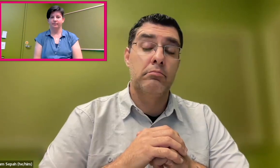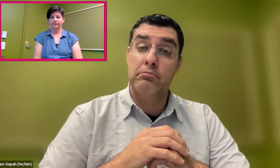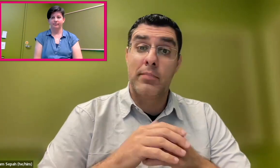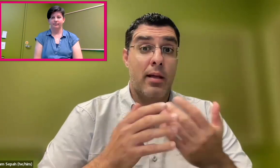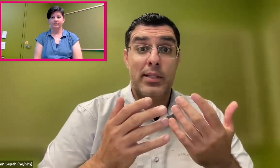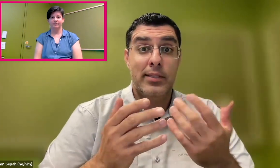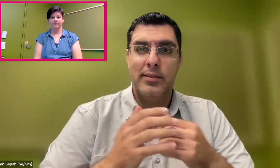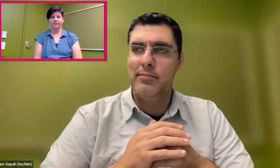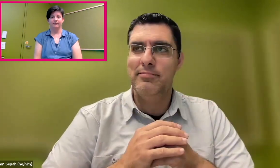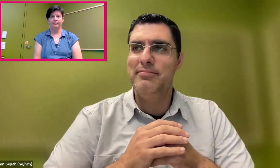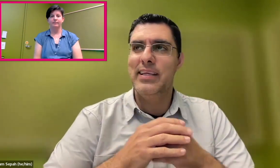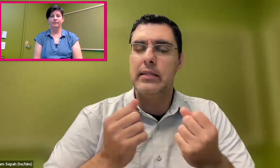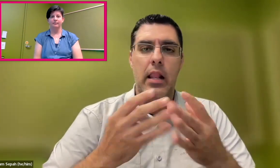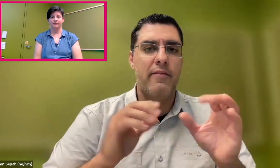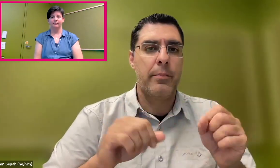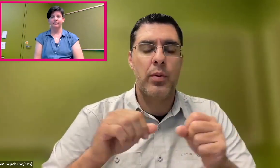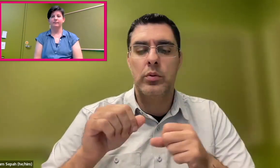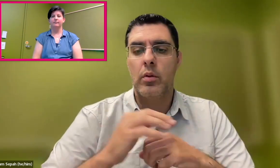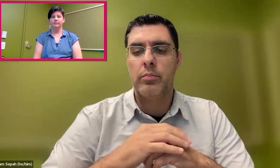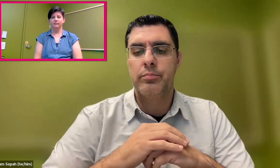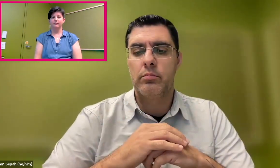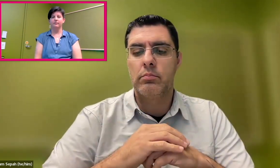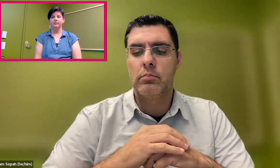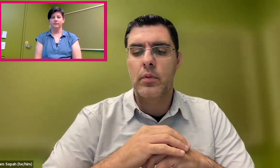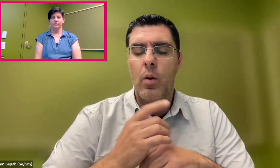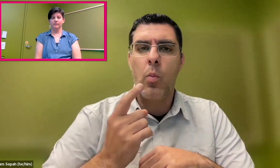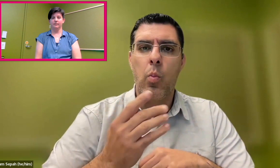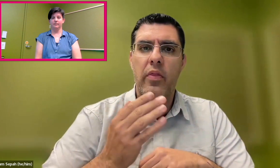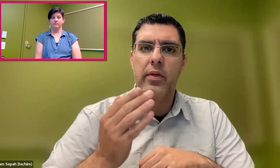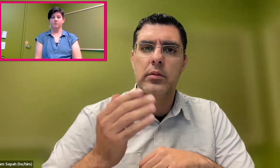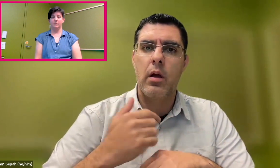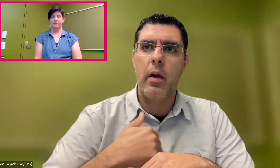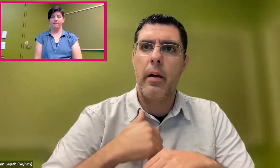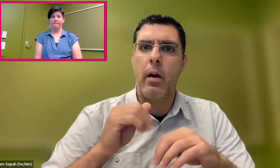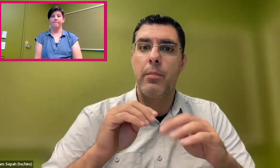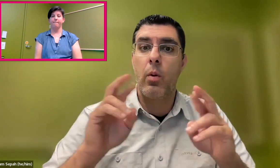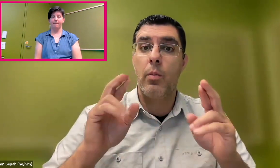I mean, there are a lot of possibilities.